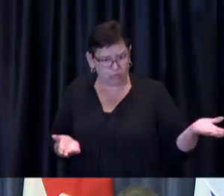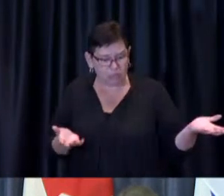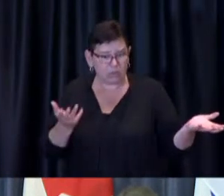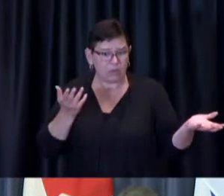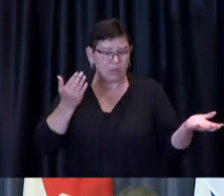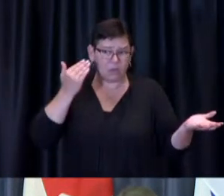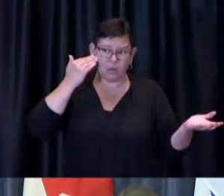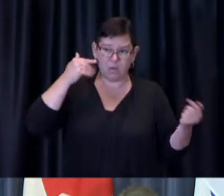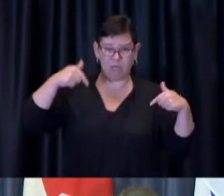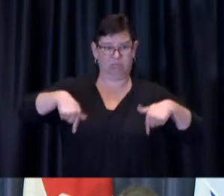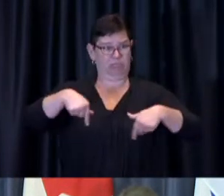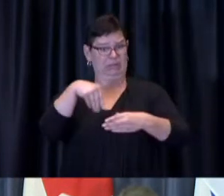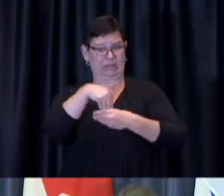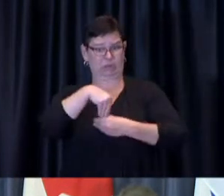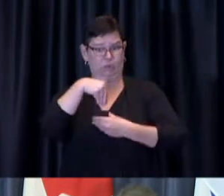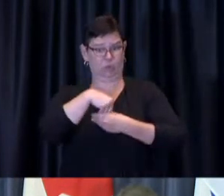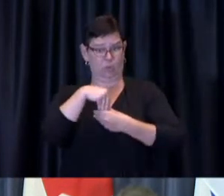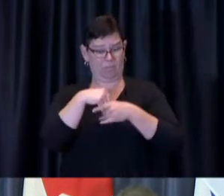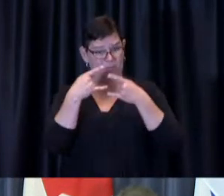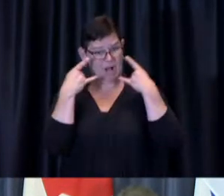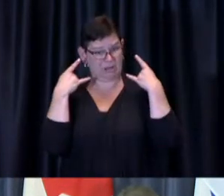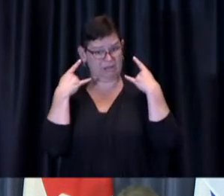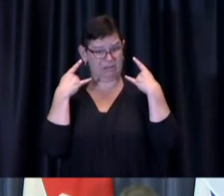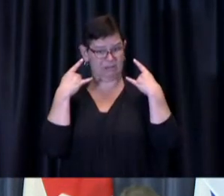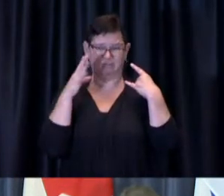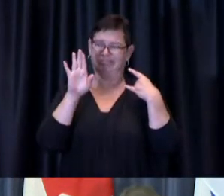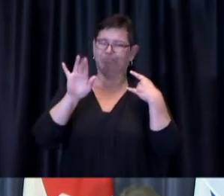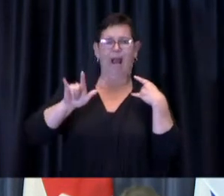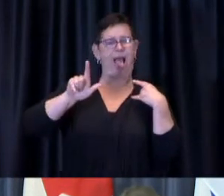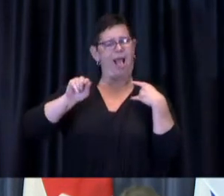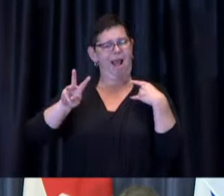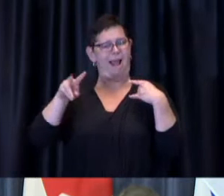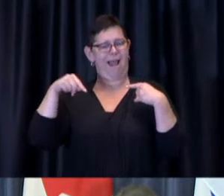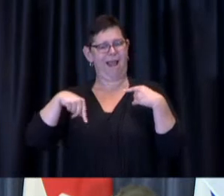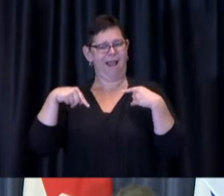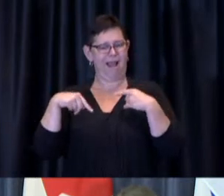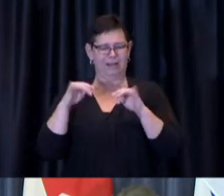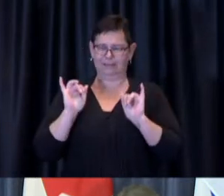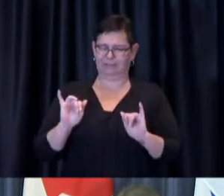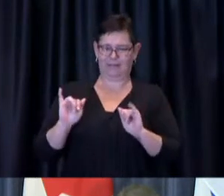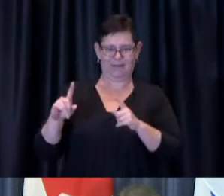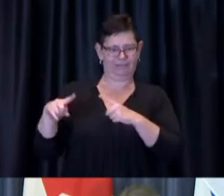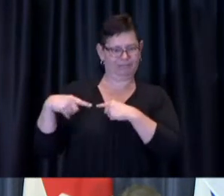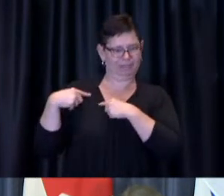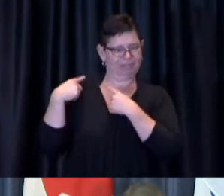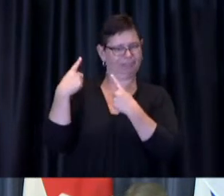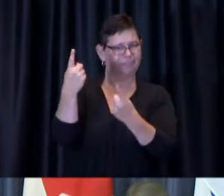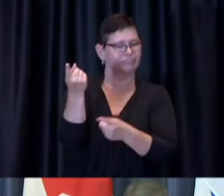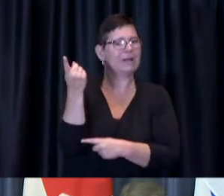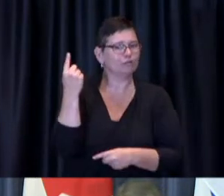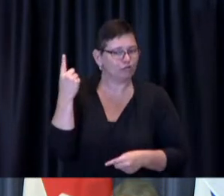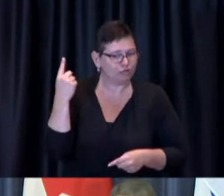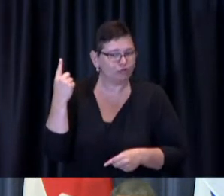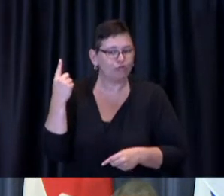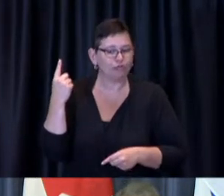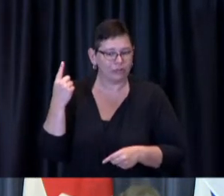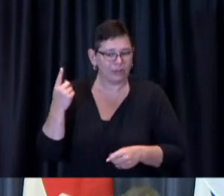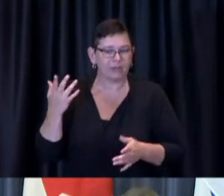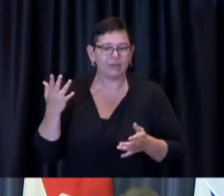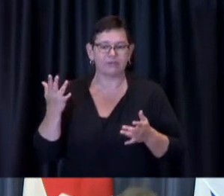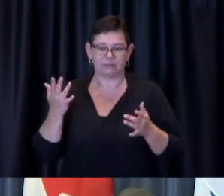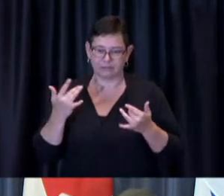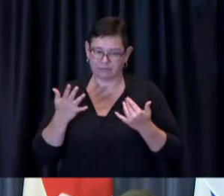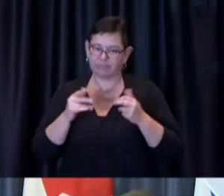mass policy or bylaw in place since last year and that continues to be in place given what we